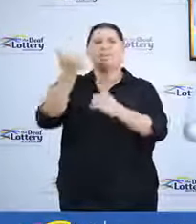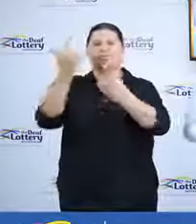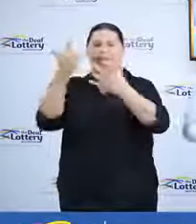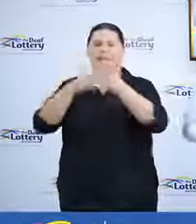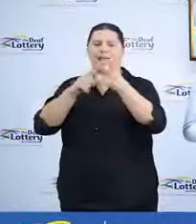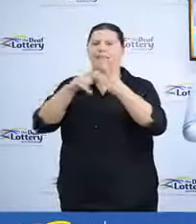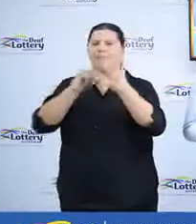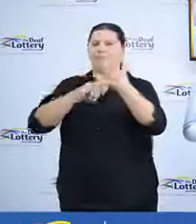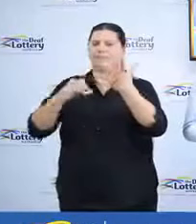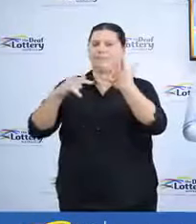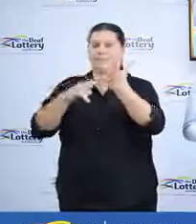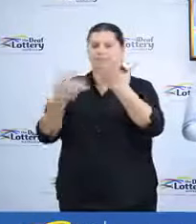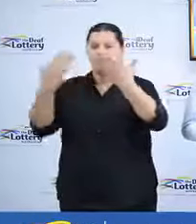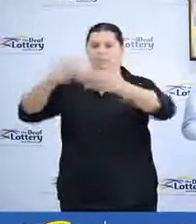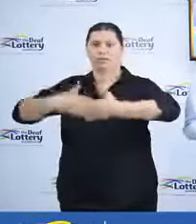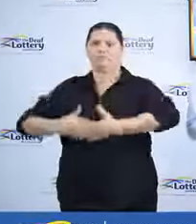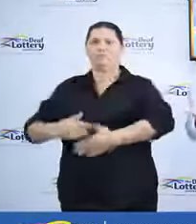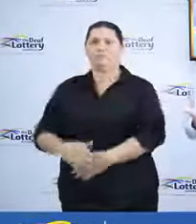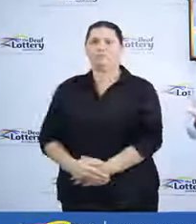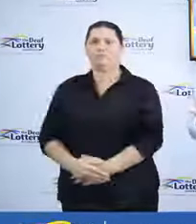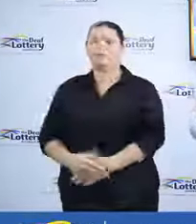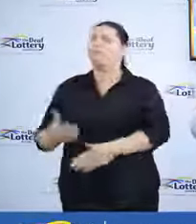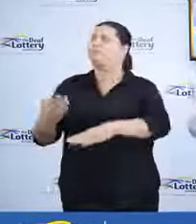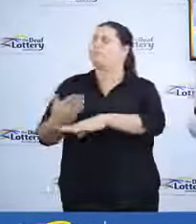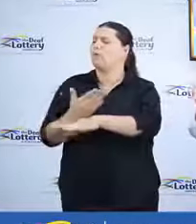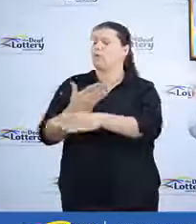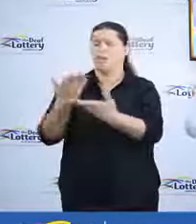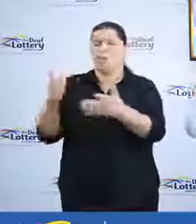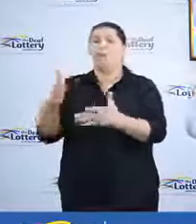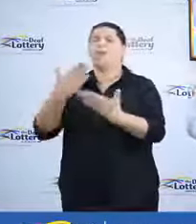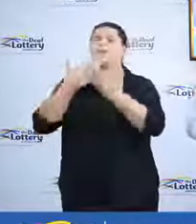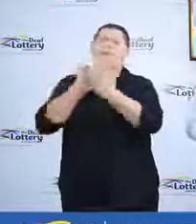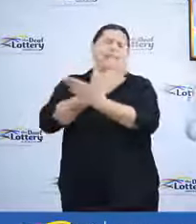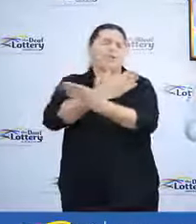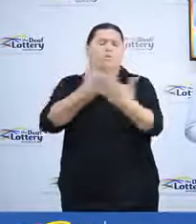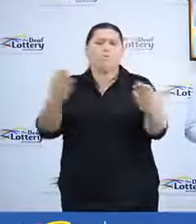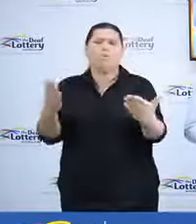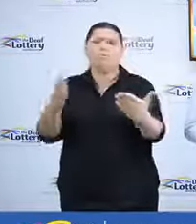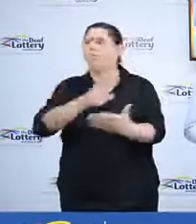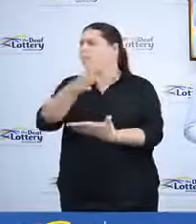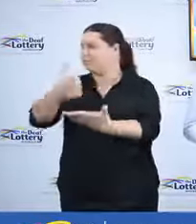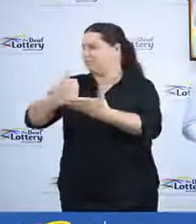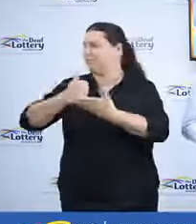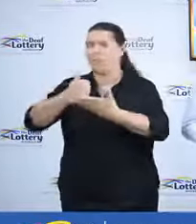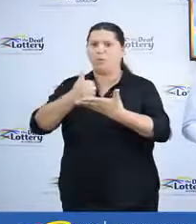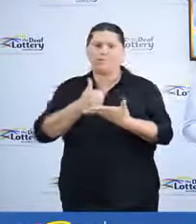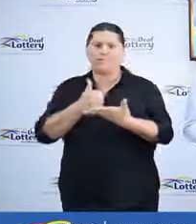this evening. Before we go a big thank you to all of our supporters your ticket